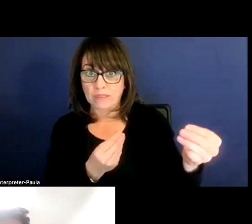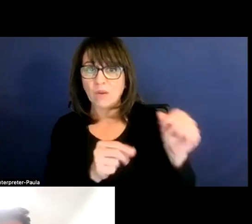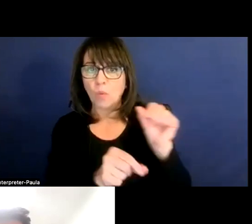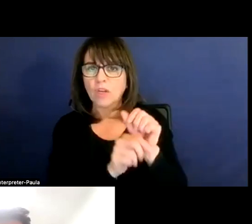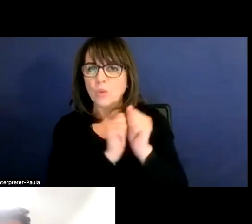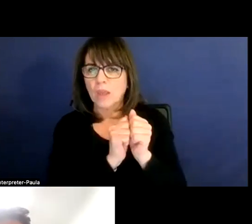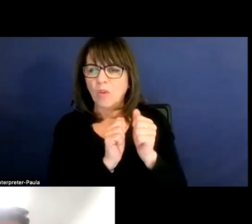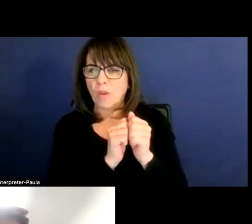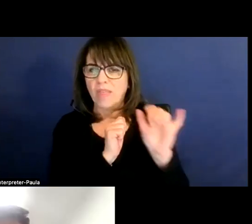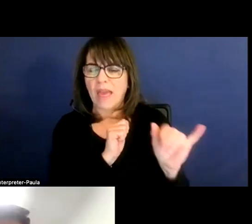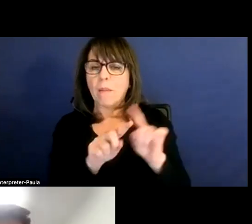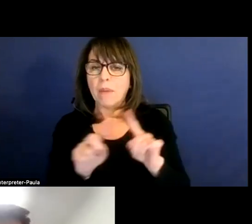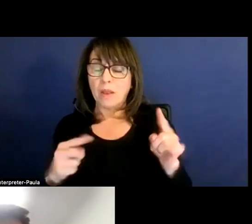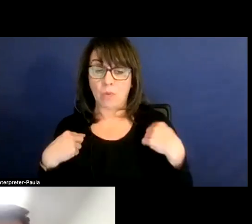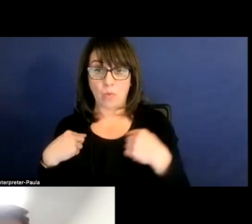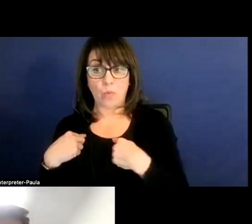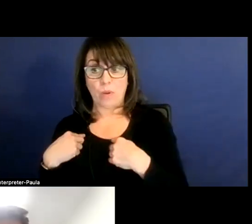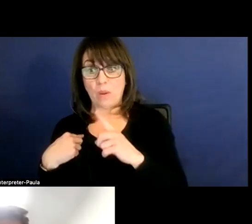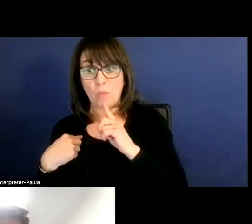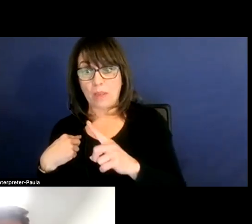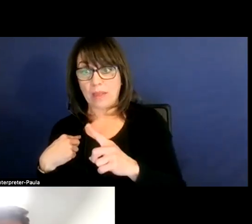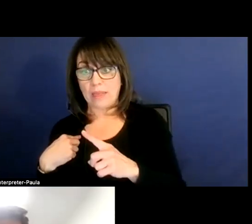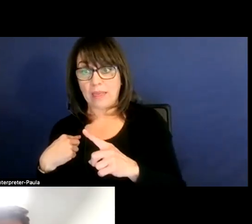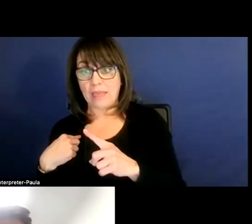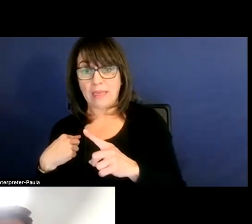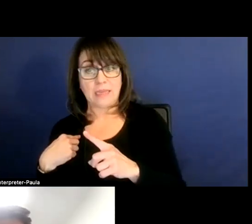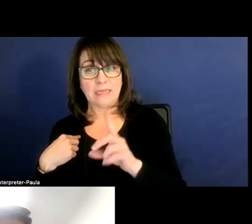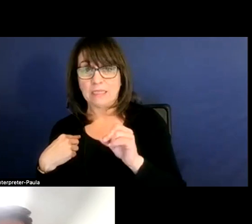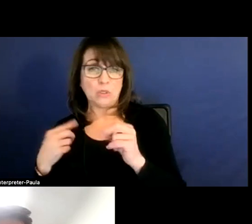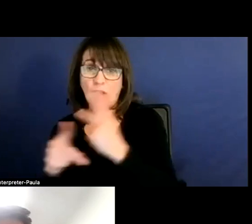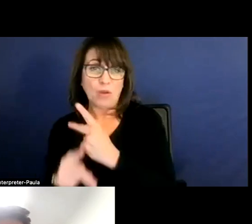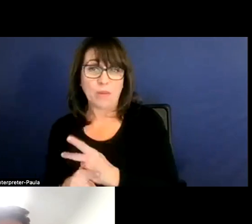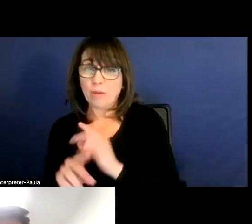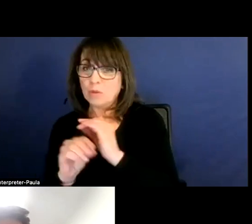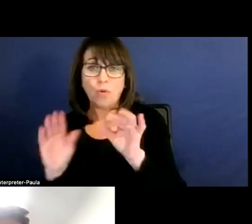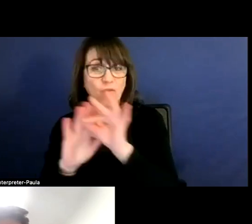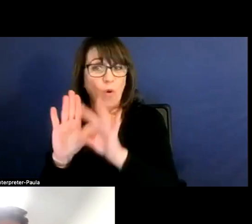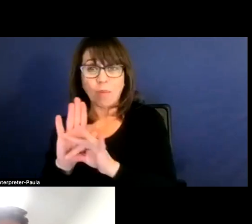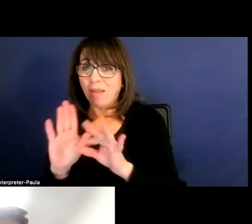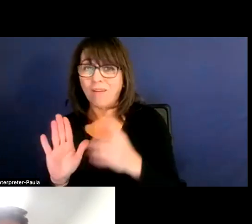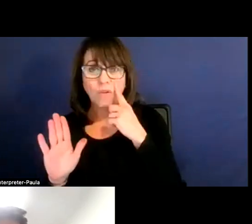But we really did do all the calculation. There's not a set formula out there for us to use. We try to figure it out,